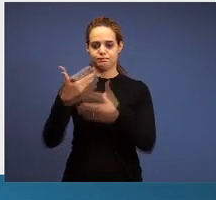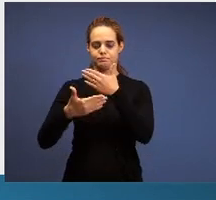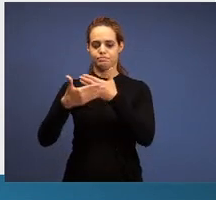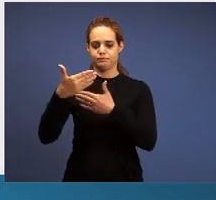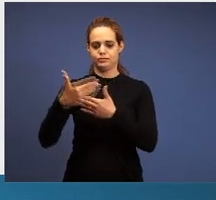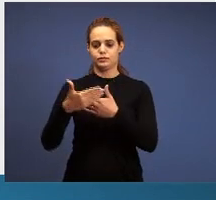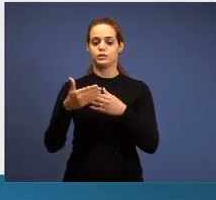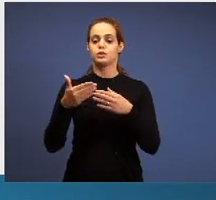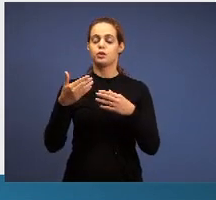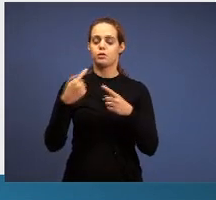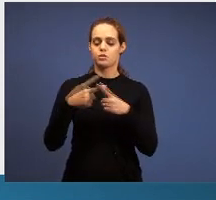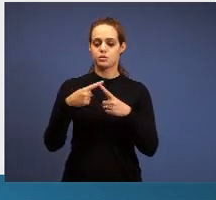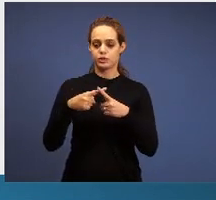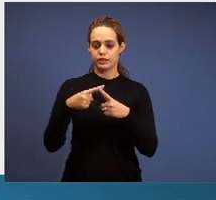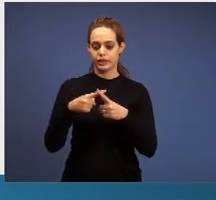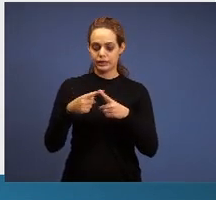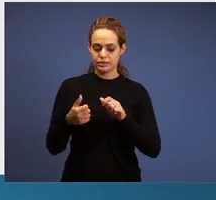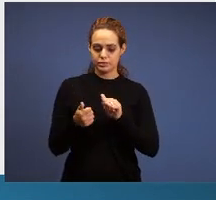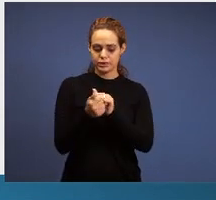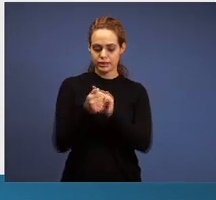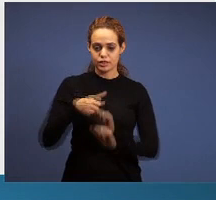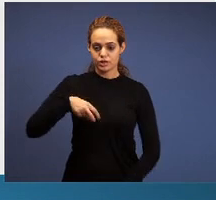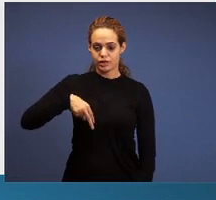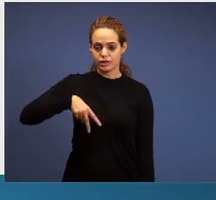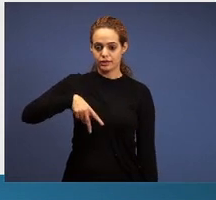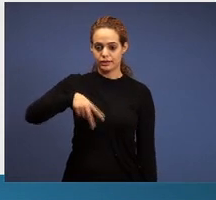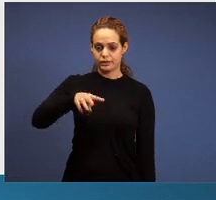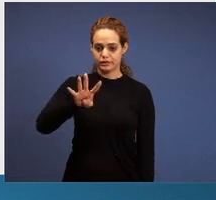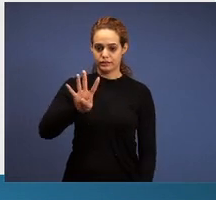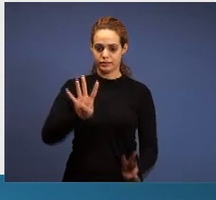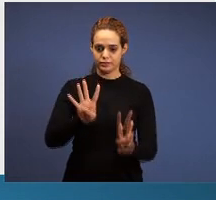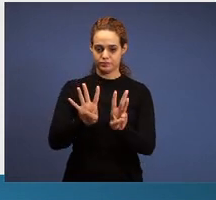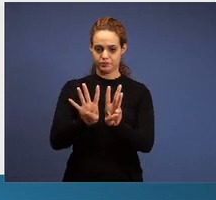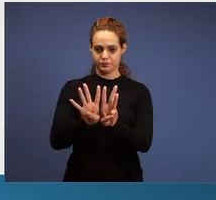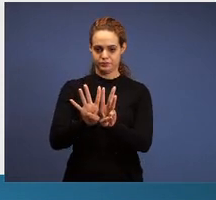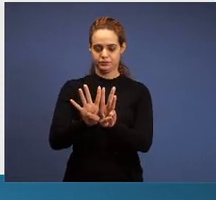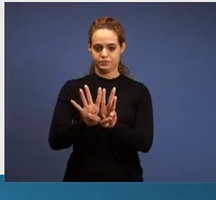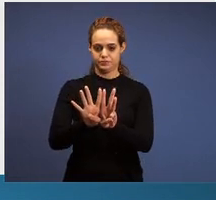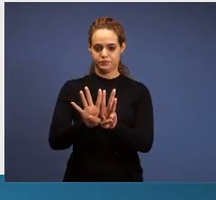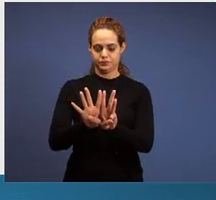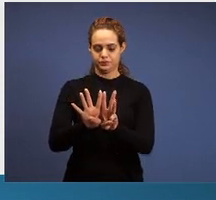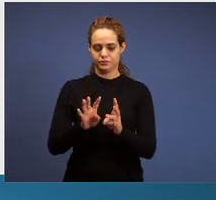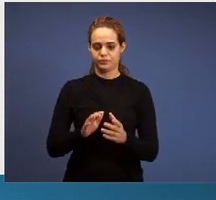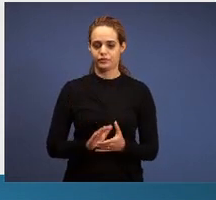seven lampstands and this action is identified in the glorious title of Lord Jesus, what is